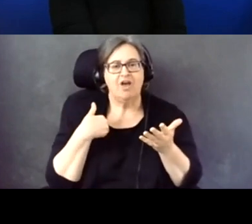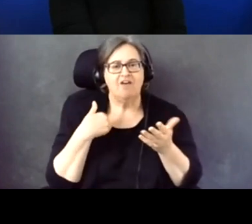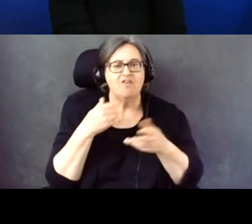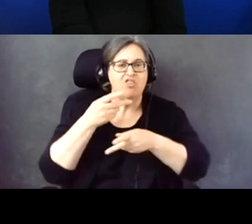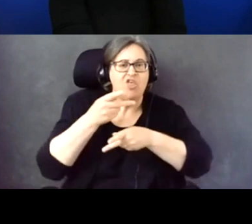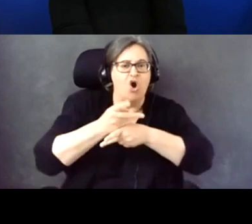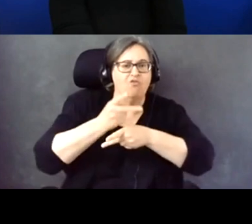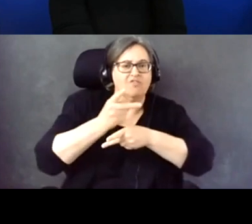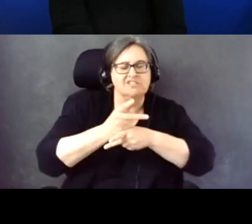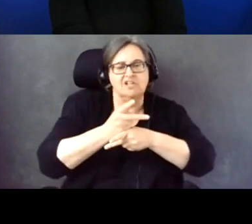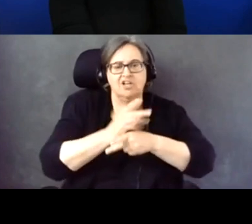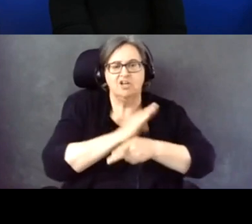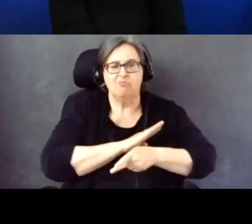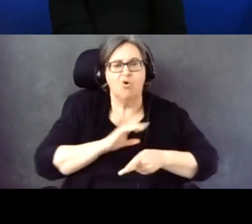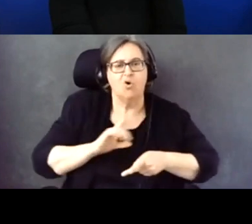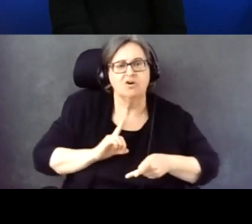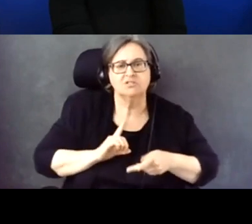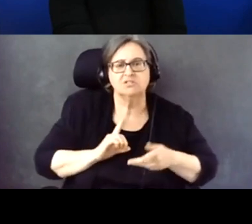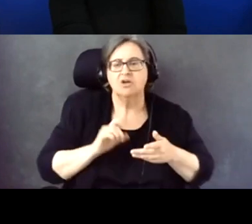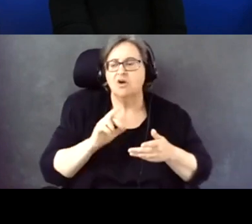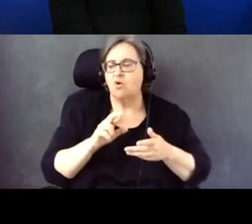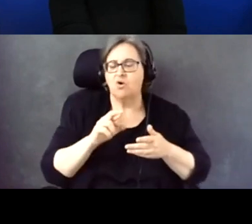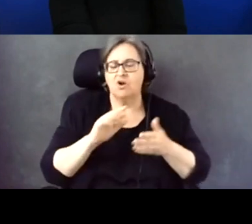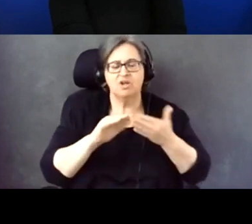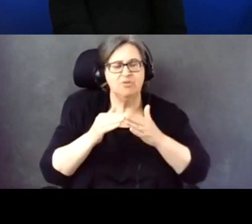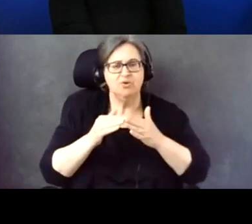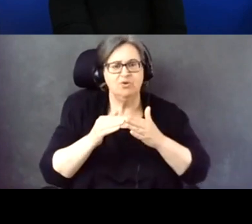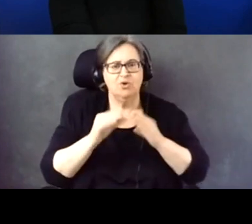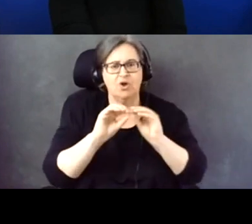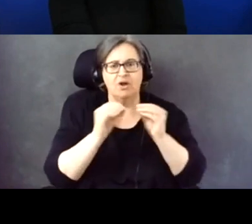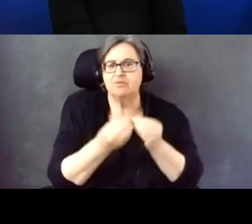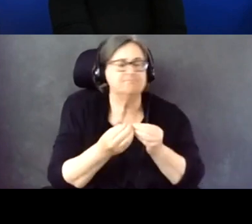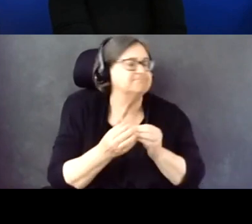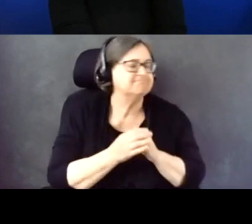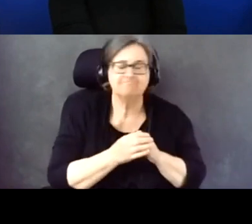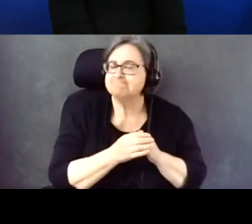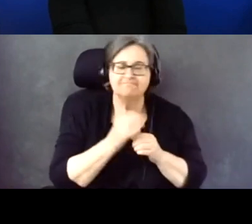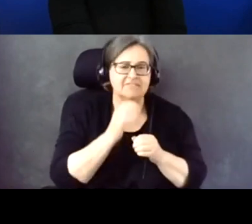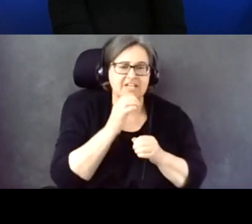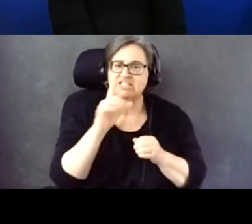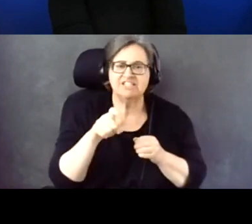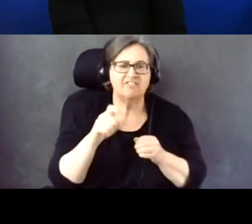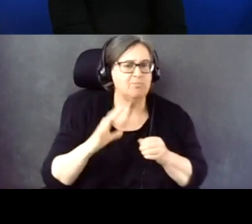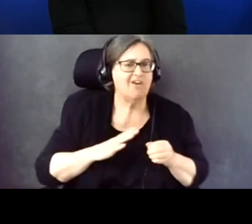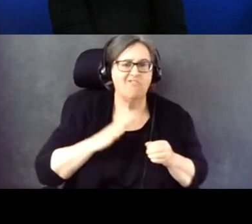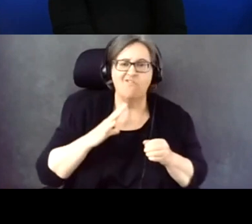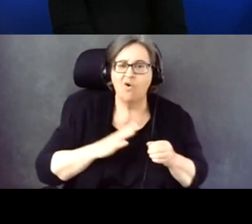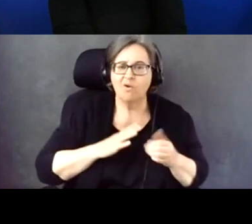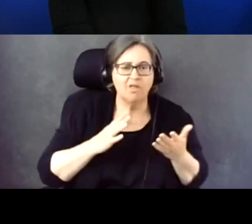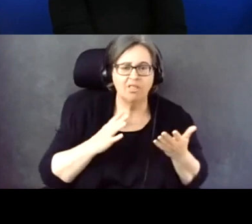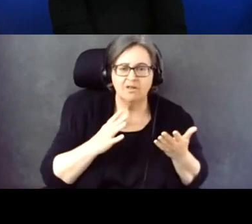these community organizations. But it doesn't have to be that formal. It's great when it is.